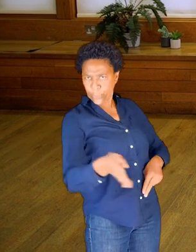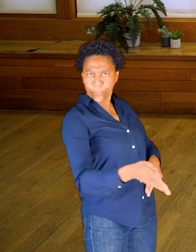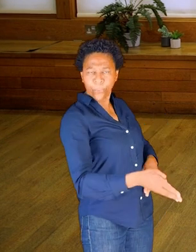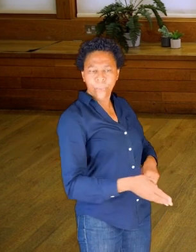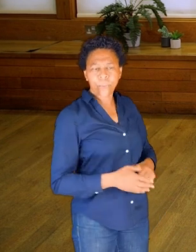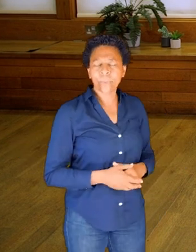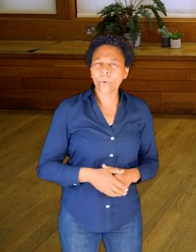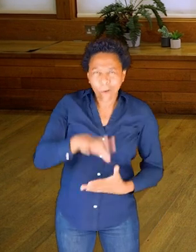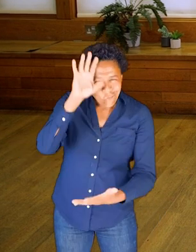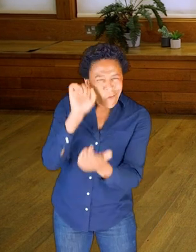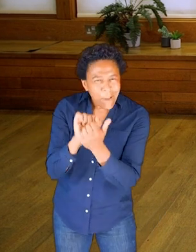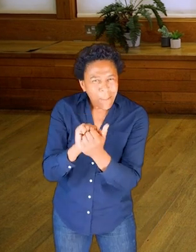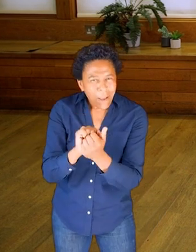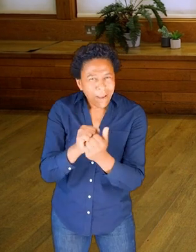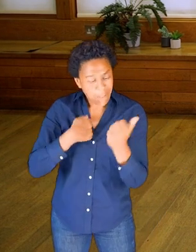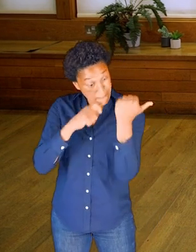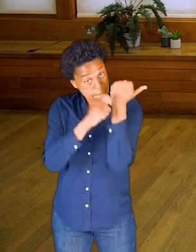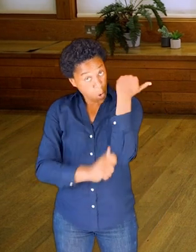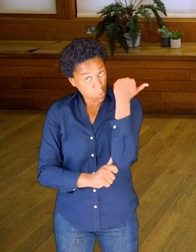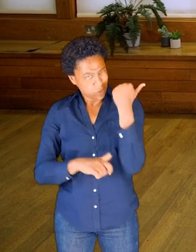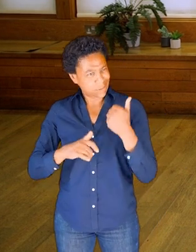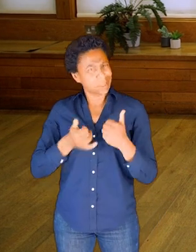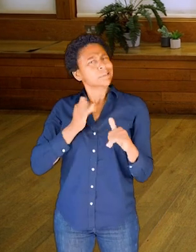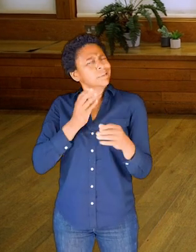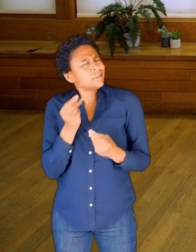And I remember some of my long bones felt like they had an edge.